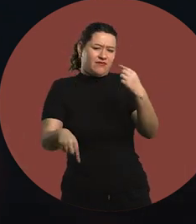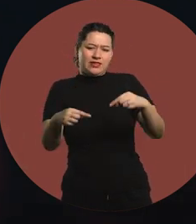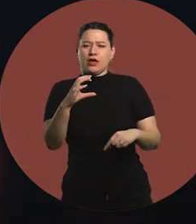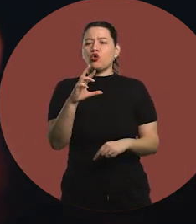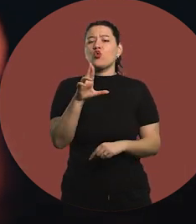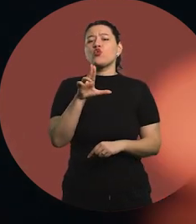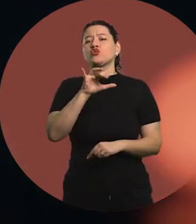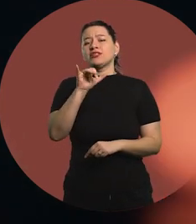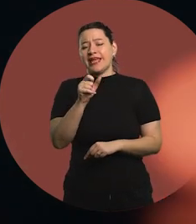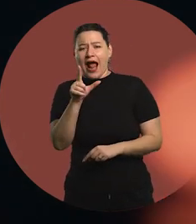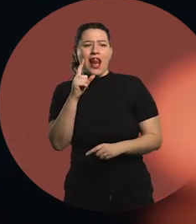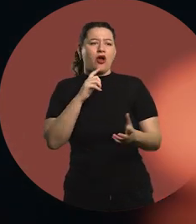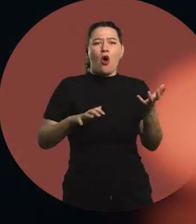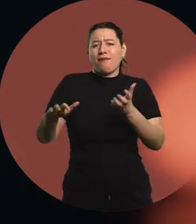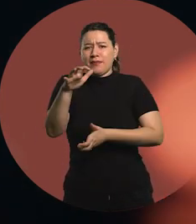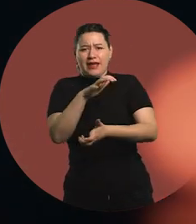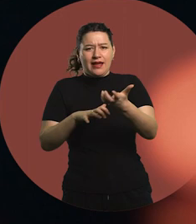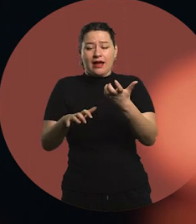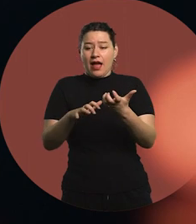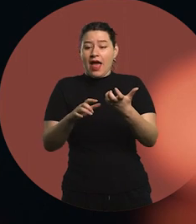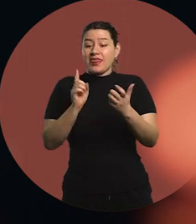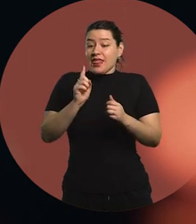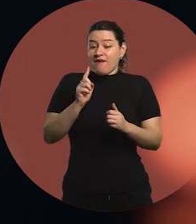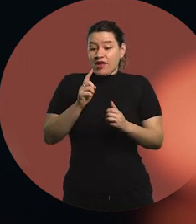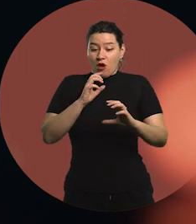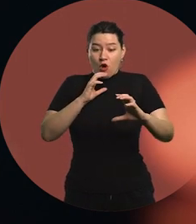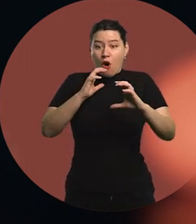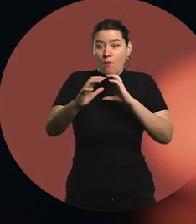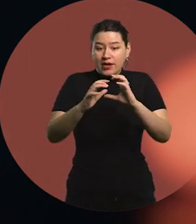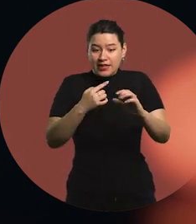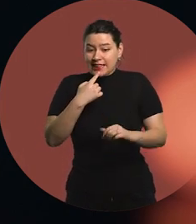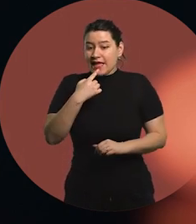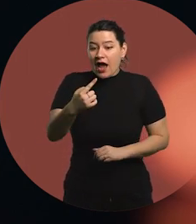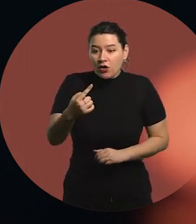It's when you have to communicate something highly sensitive or